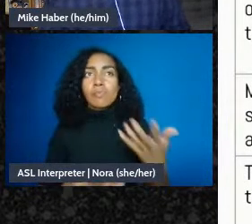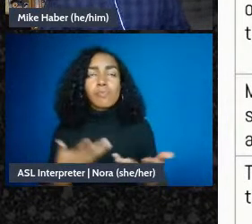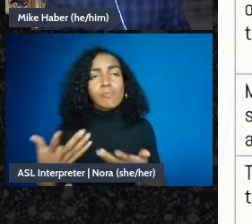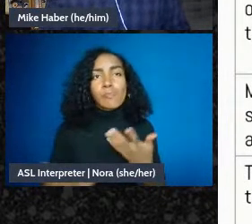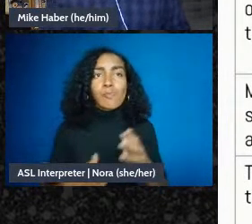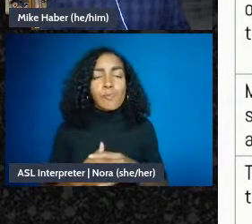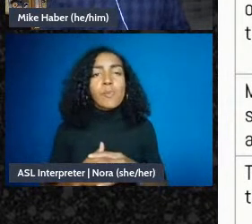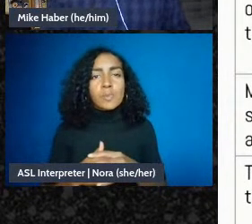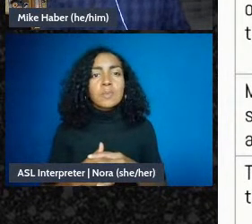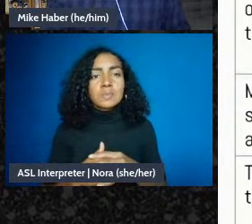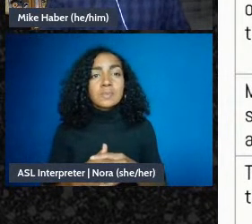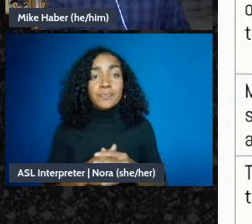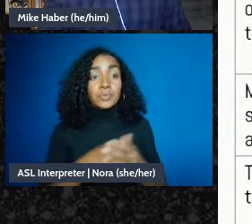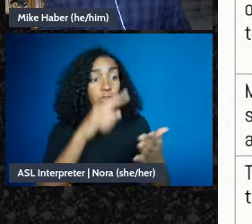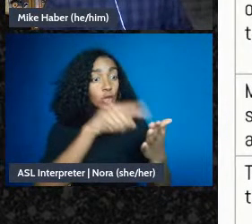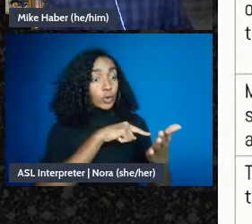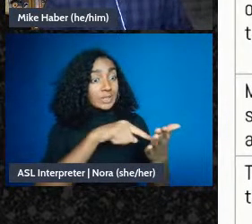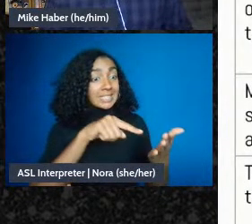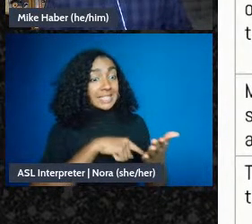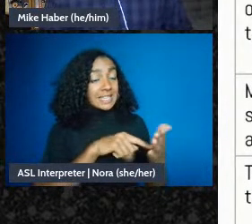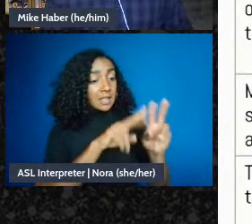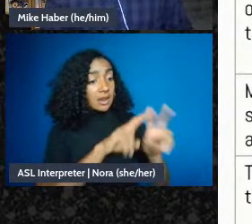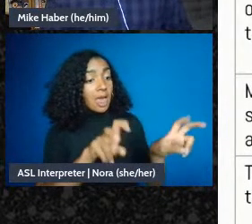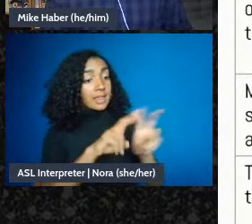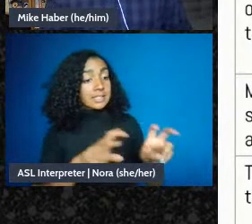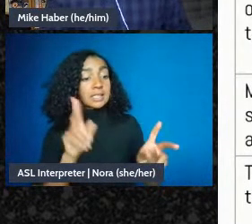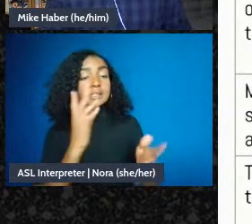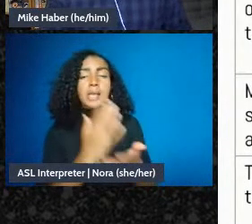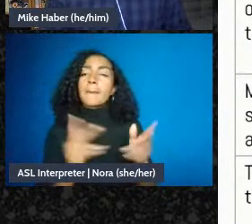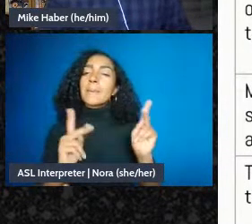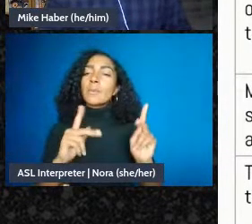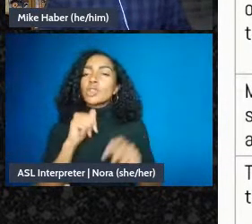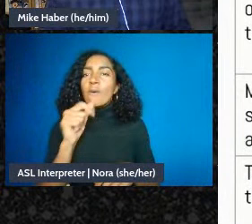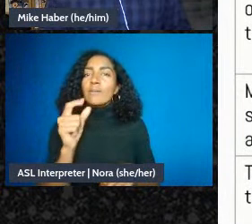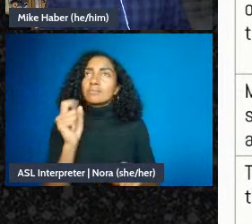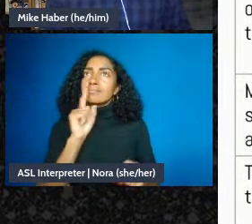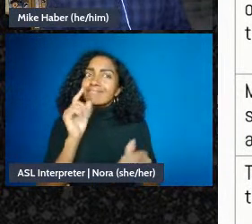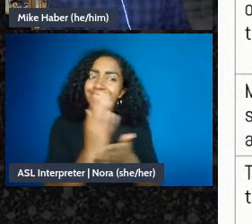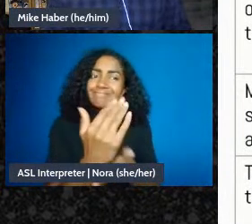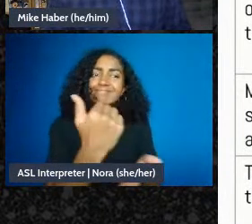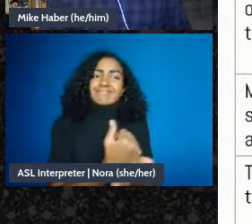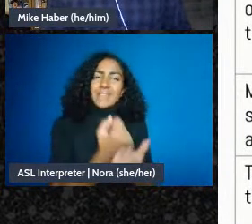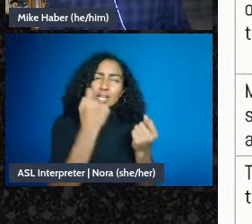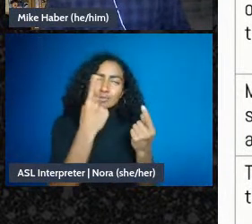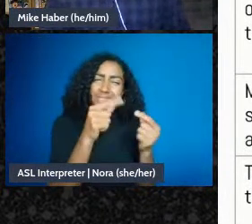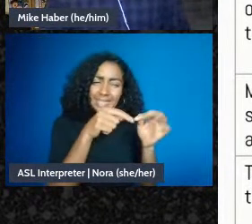all of those critiques, there's a tendency which - I get to say you know, oh I used to work in a